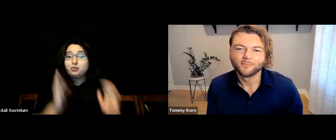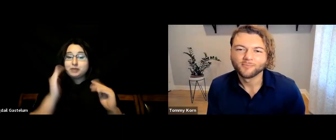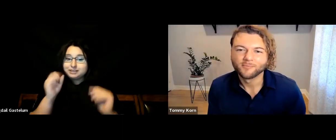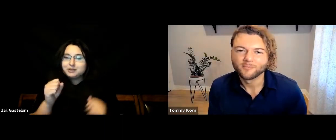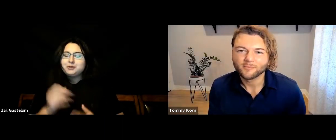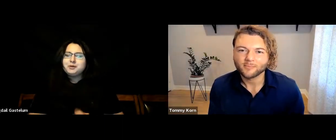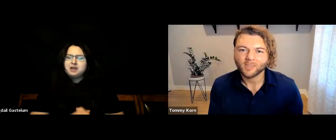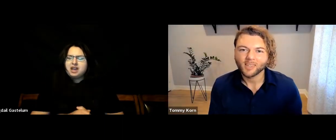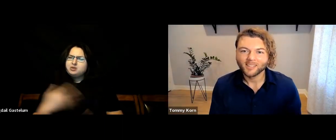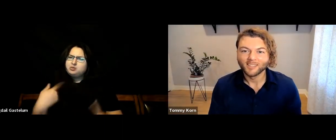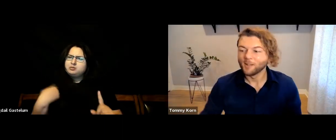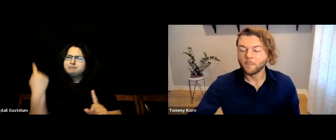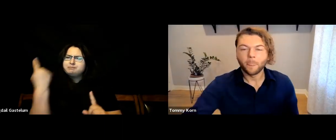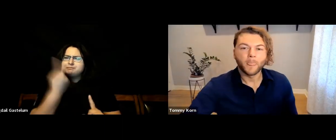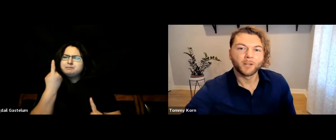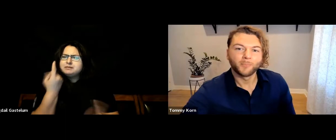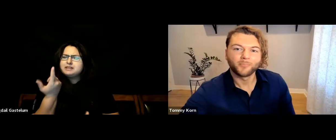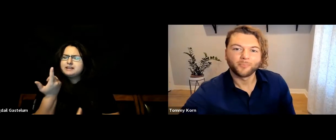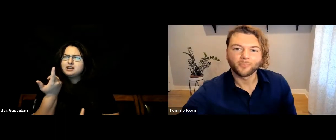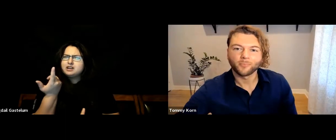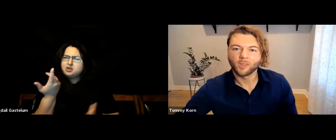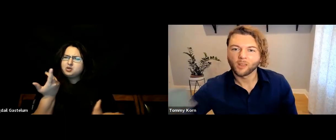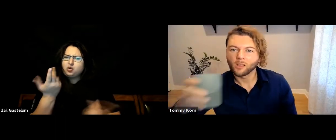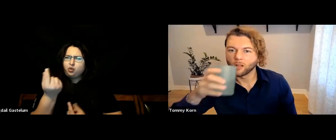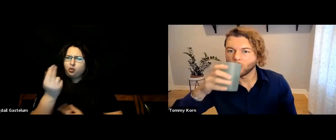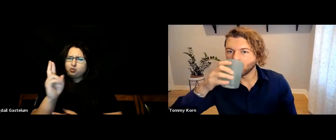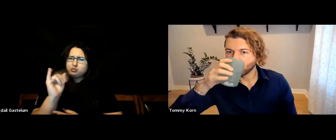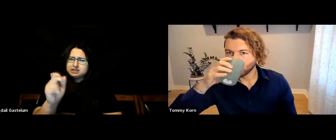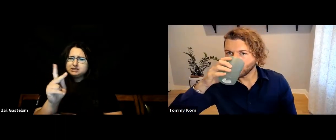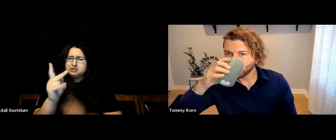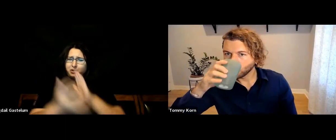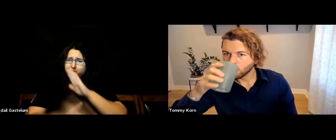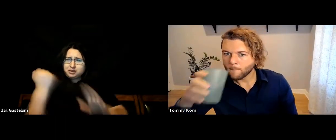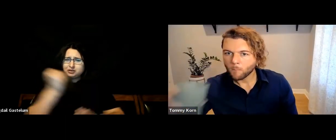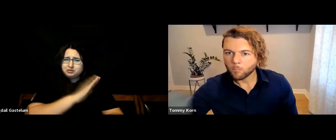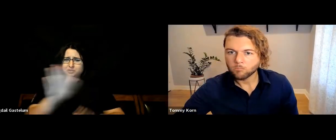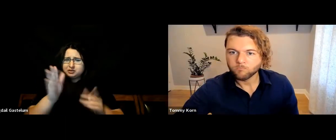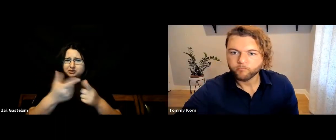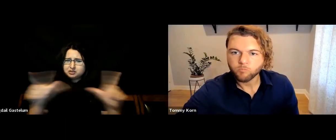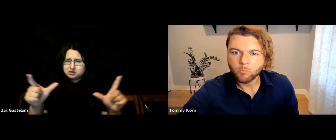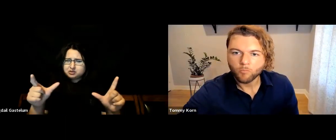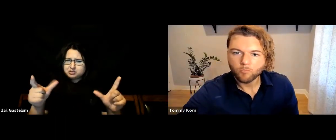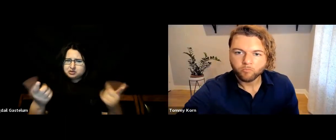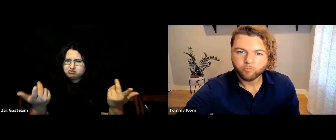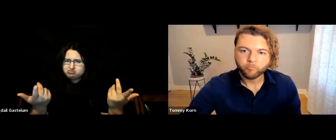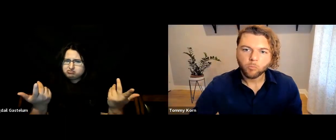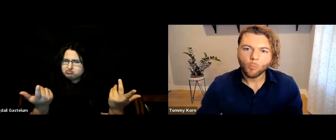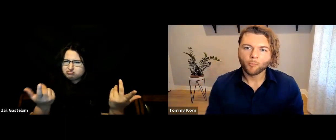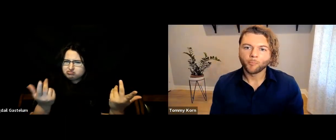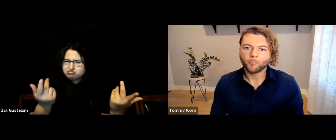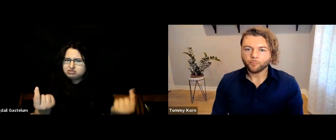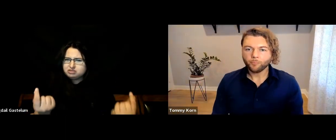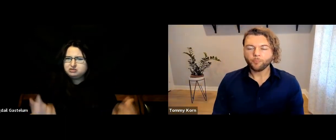[Bigdail] Right, and what do you do about the risk of language deprivation?